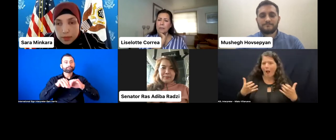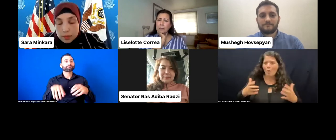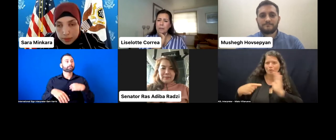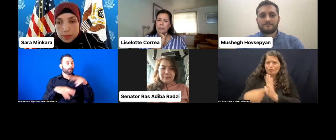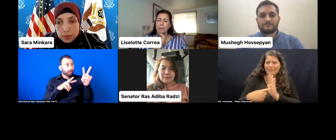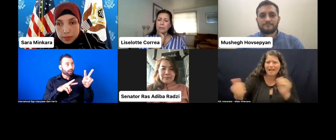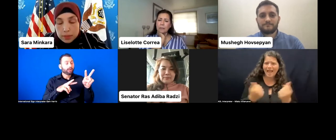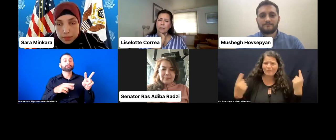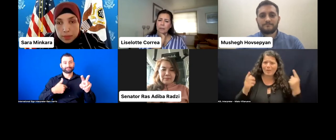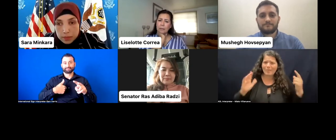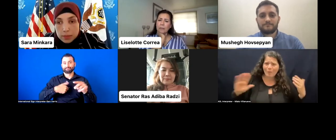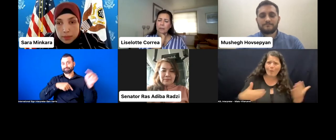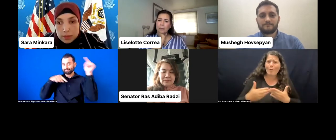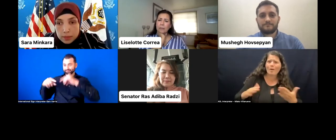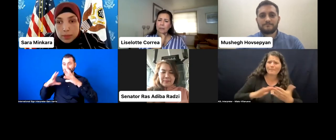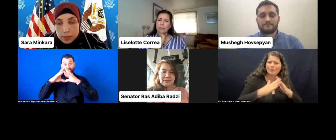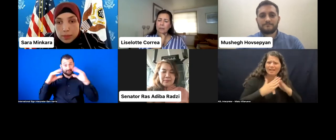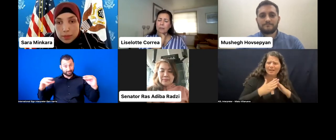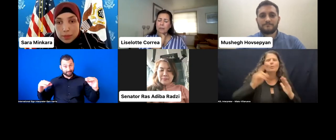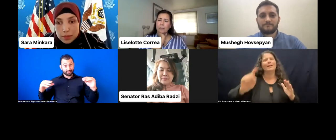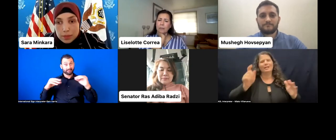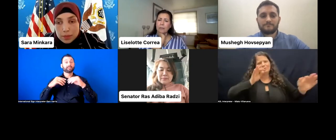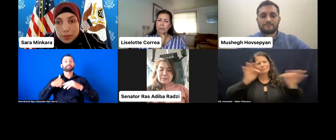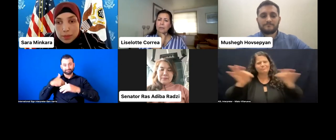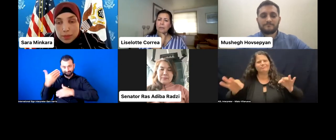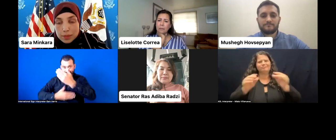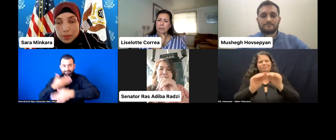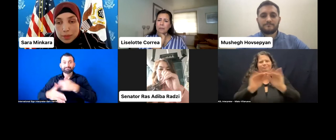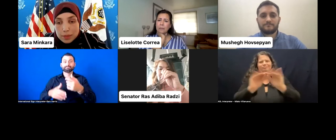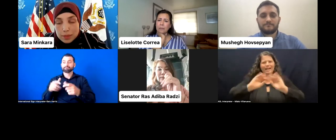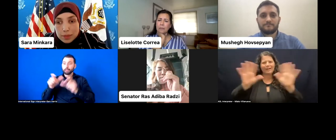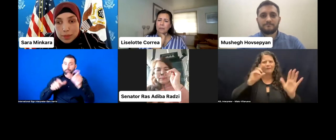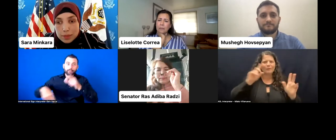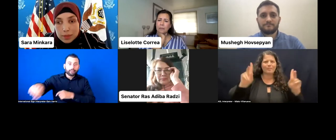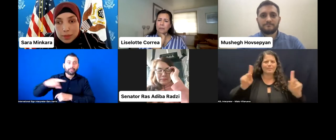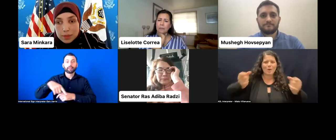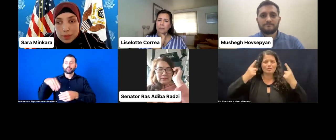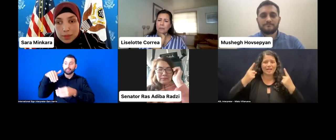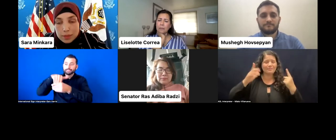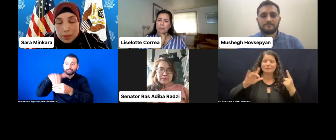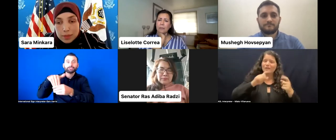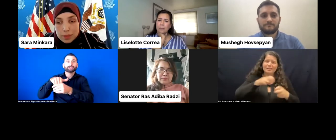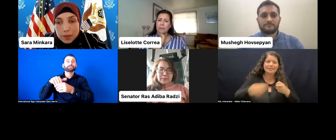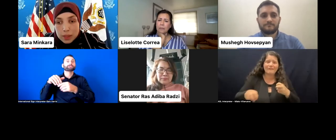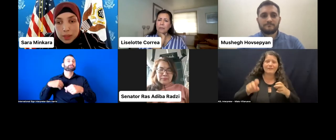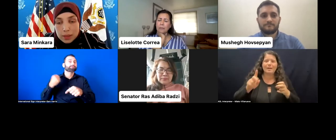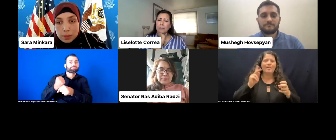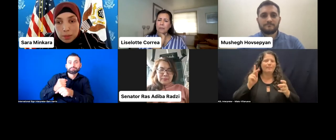We need to highlight this issue because it's really difficult. People are-- we are excluded.